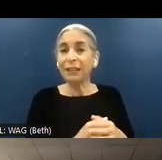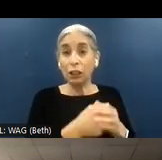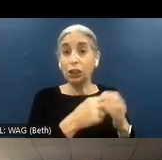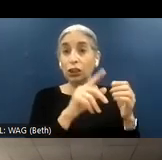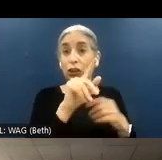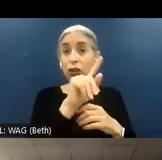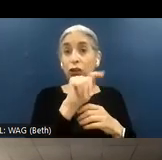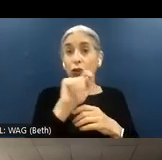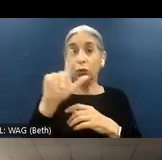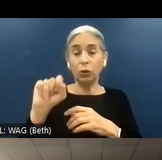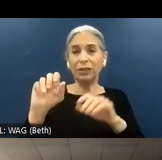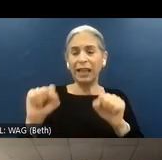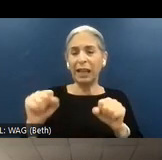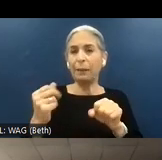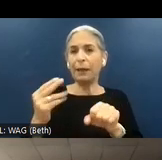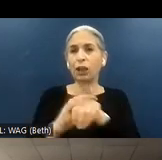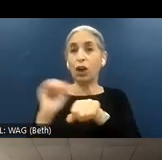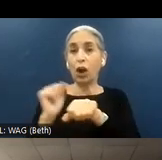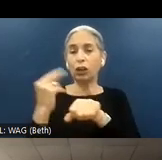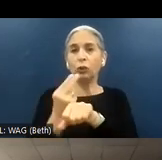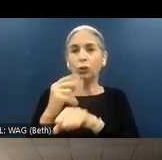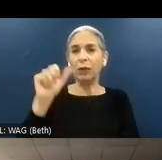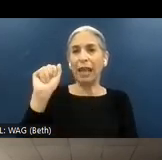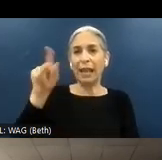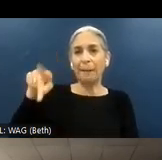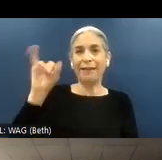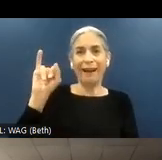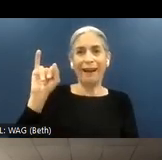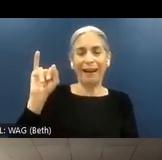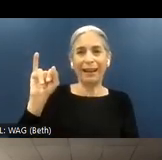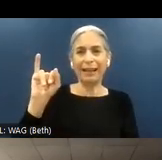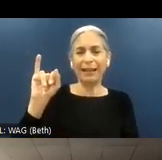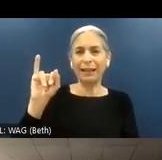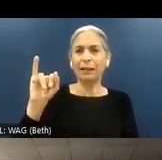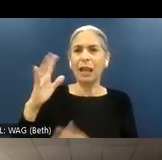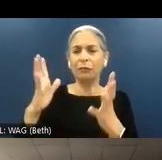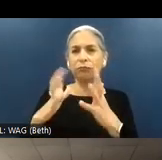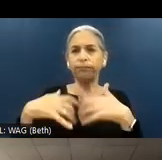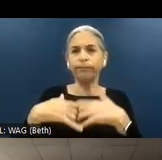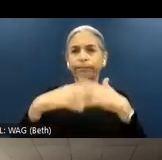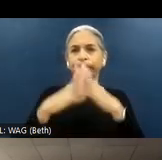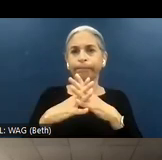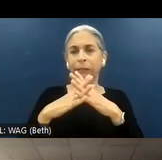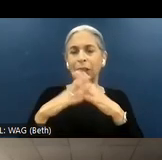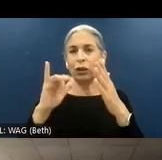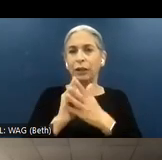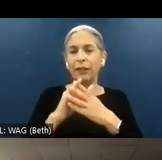can be called using APIs, and you can better integrate them in the deployment process so